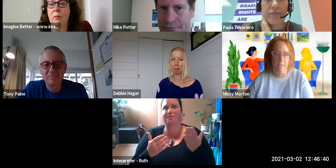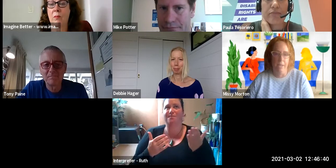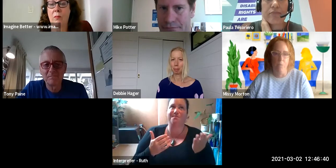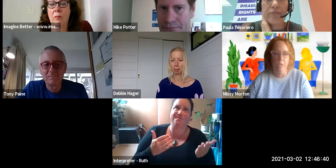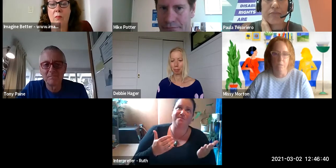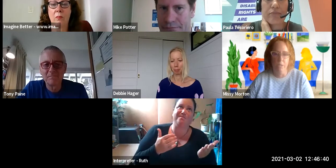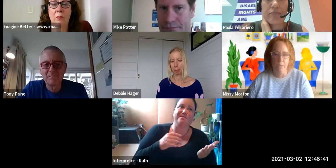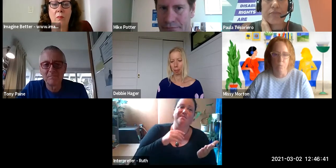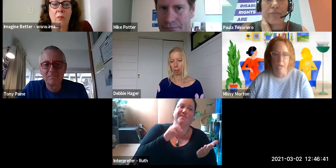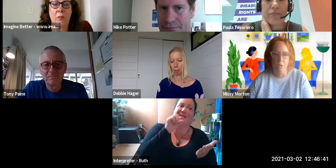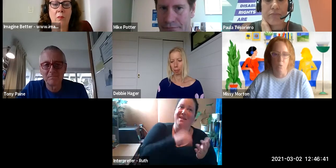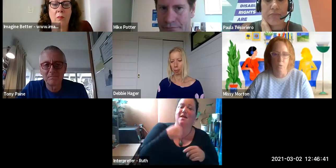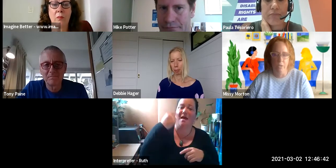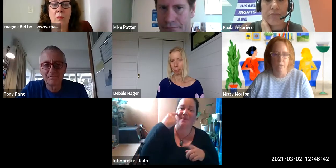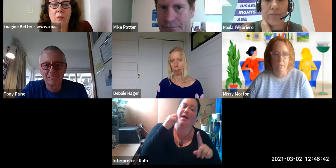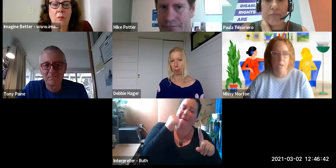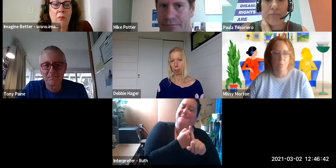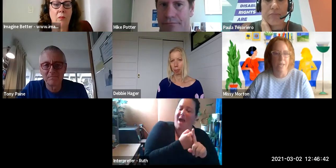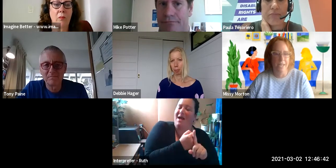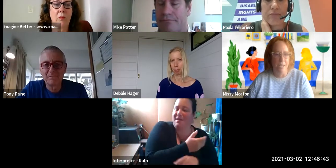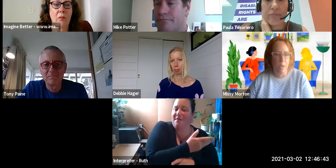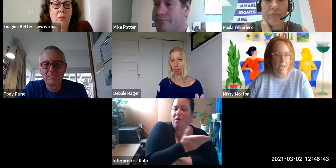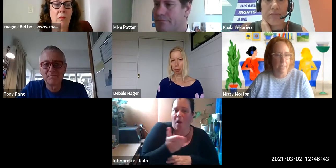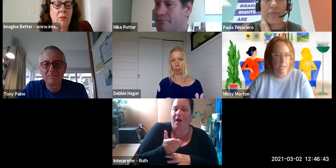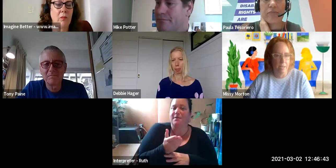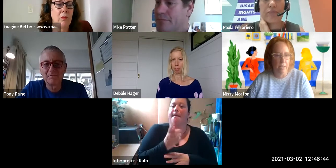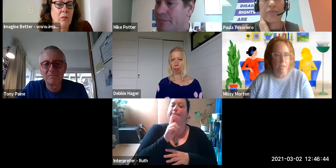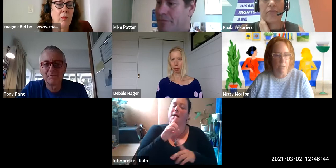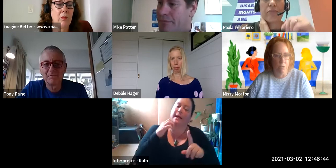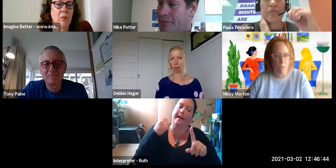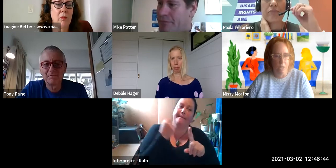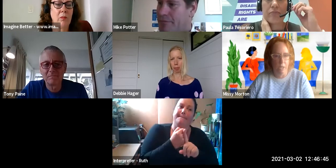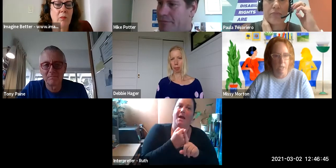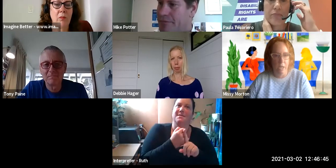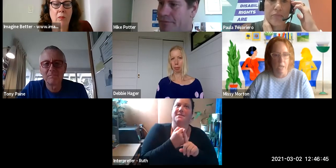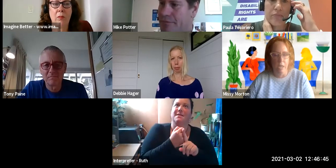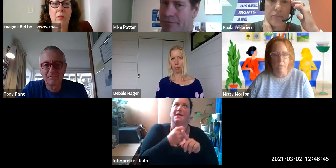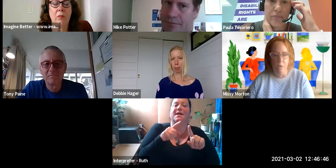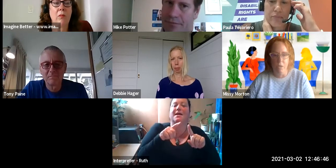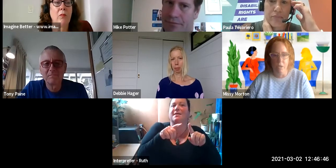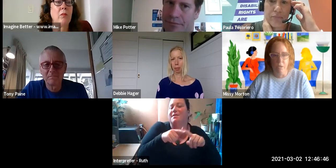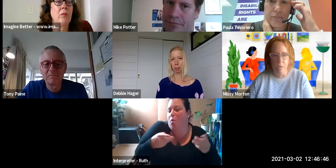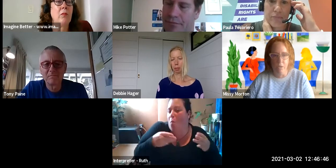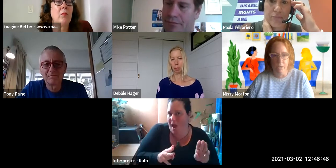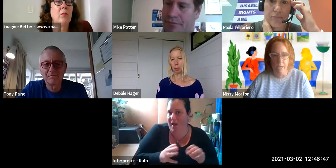think ableism does impact all of us but it impacts us differently and so i think there's